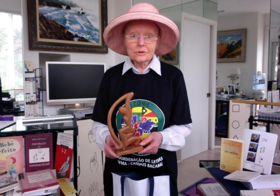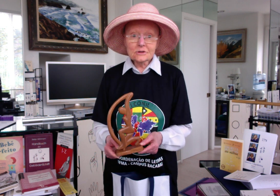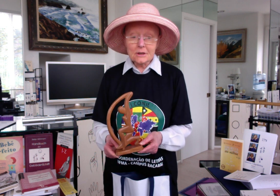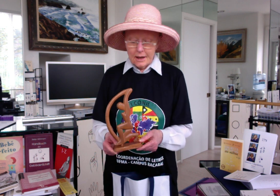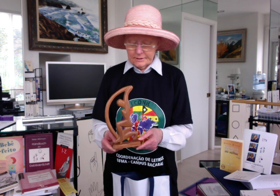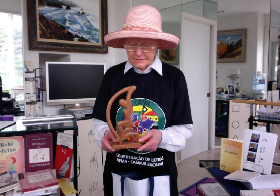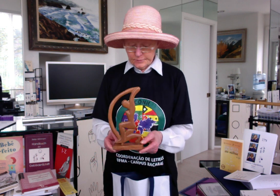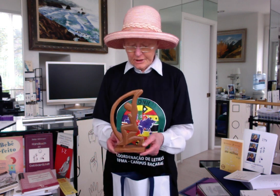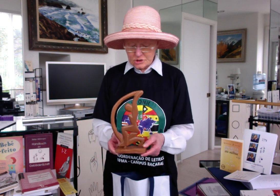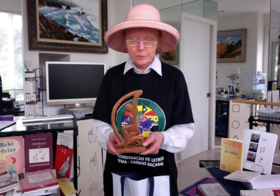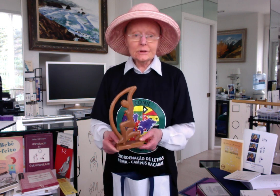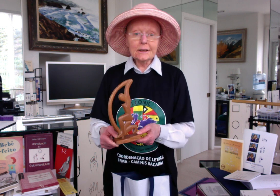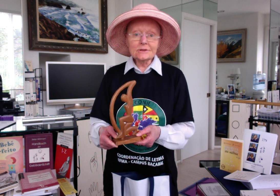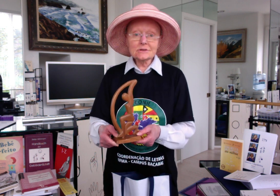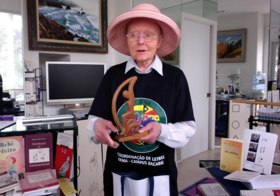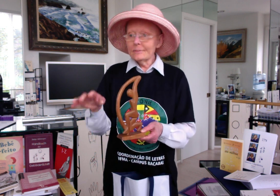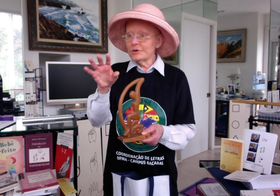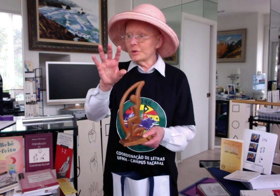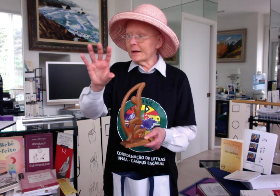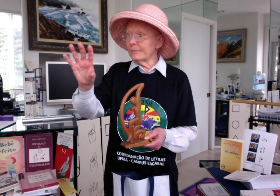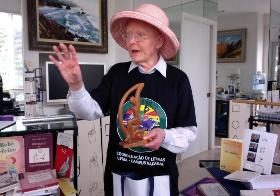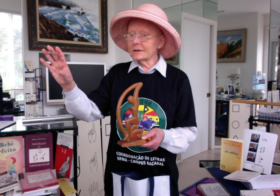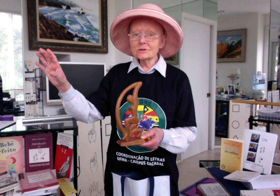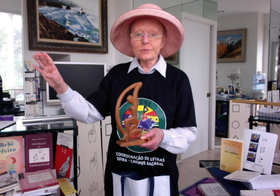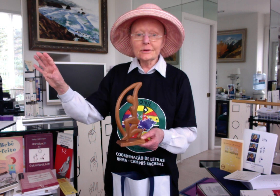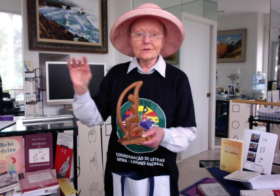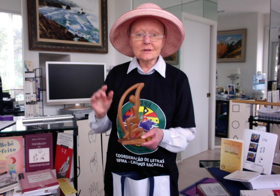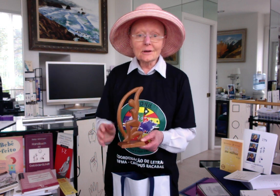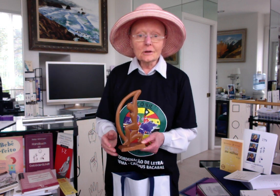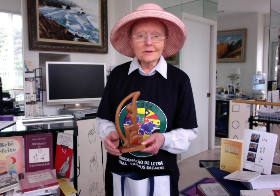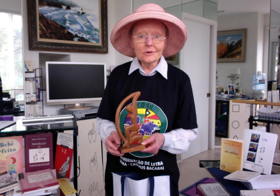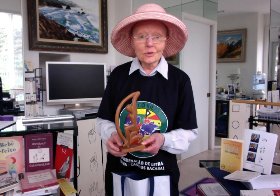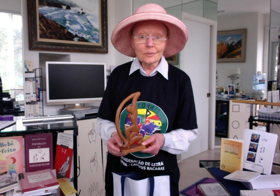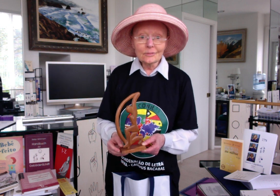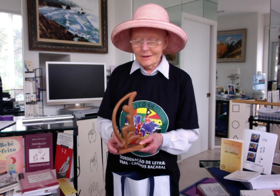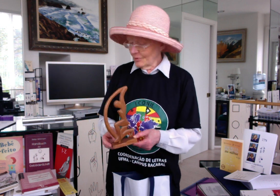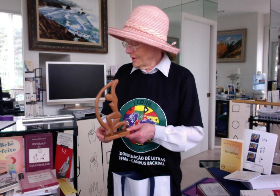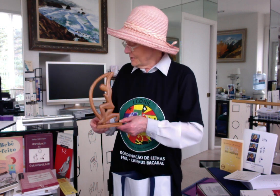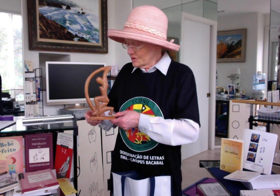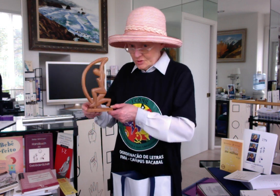this on a special place ... you know, on a mantelpiece in our living room. We are so